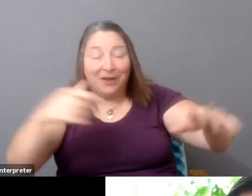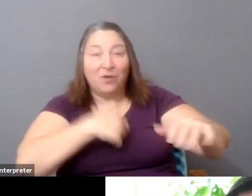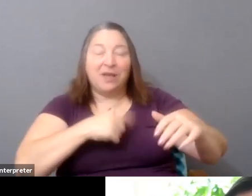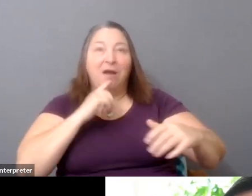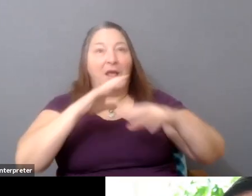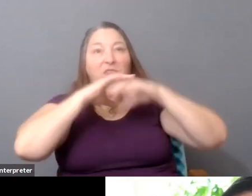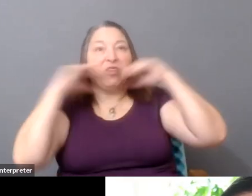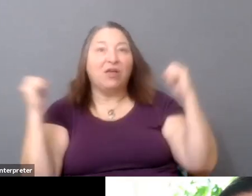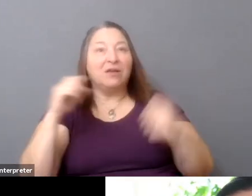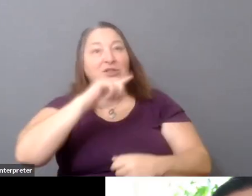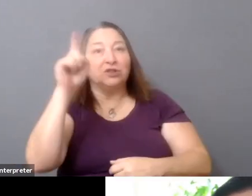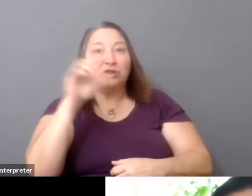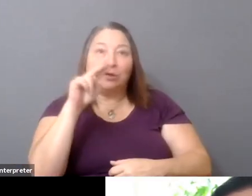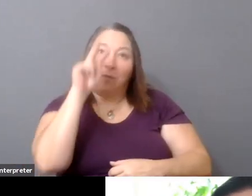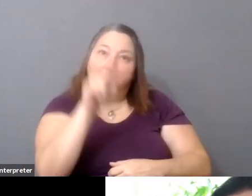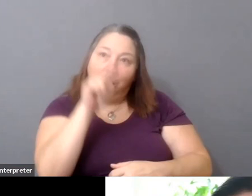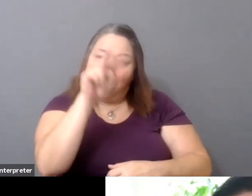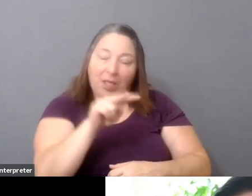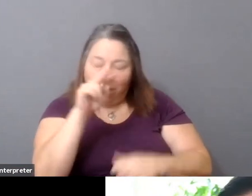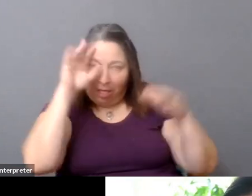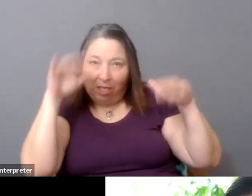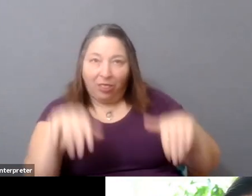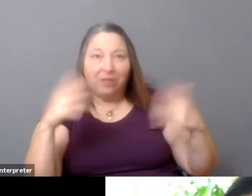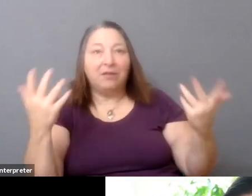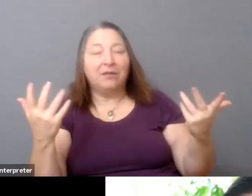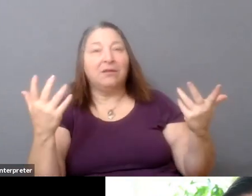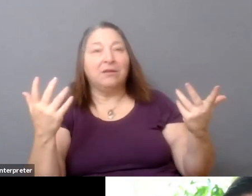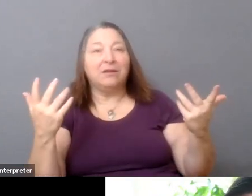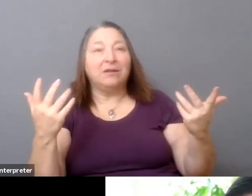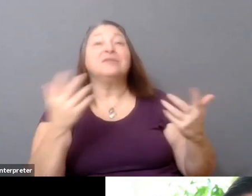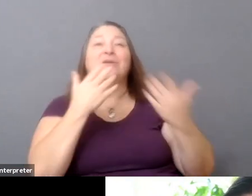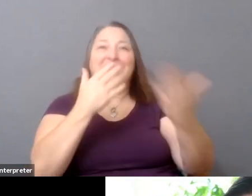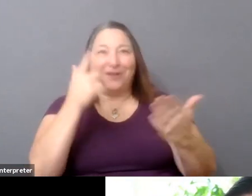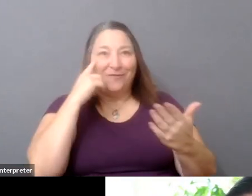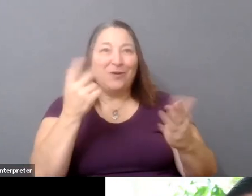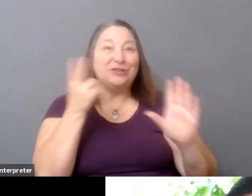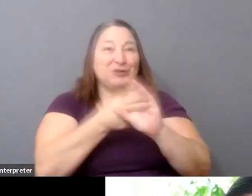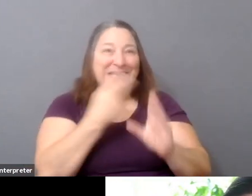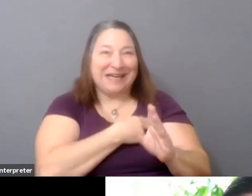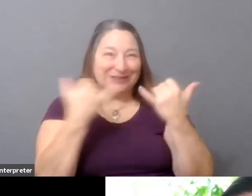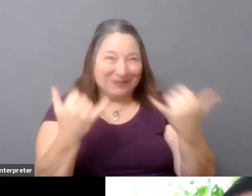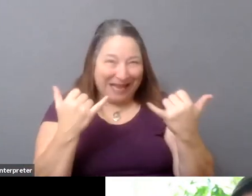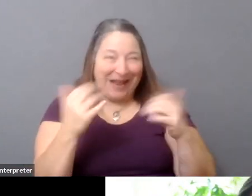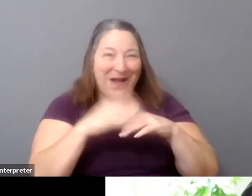But you're no longer competing within your category anymore too. You're competing with video games.